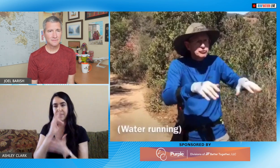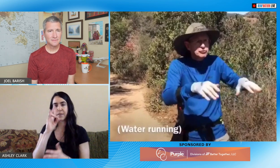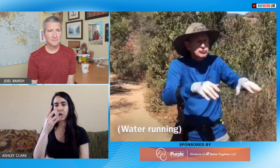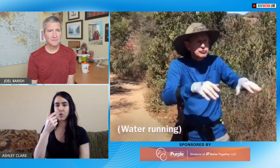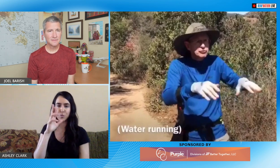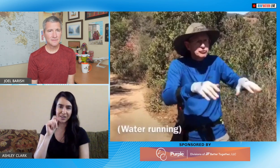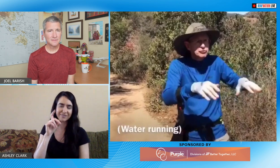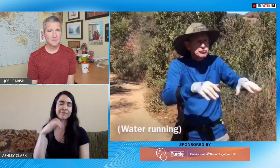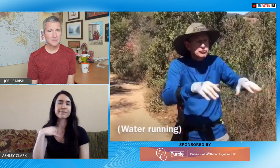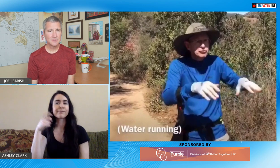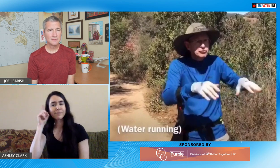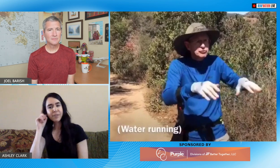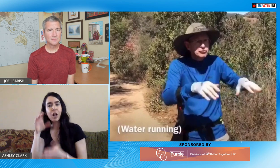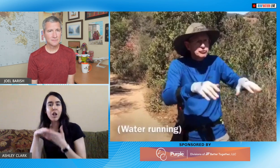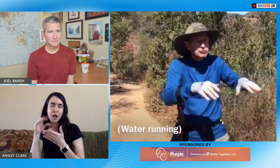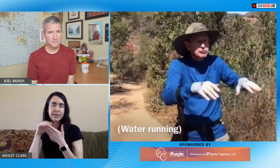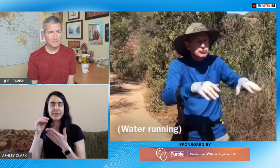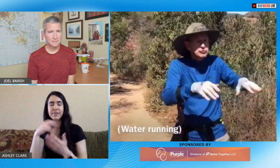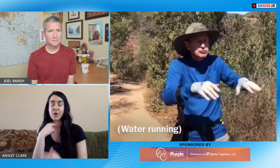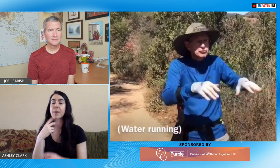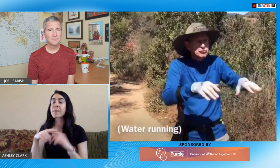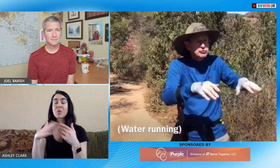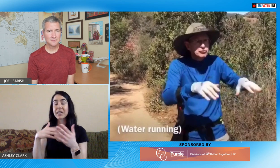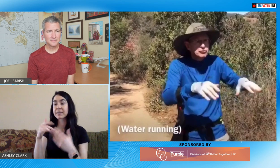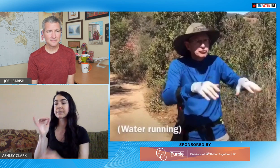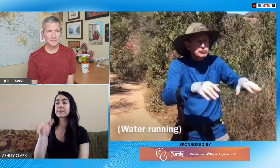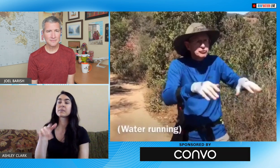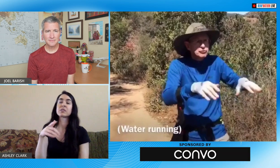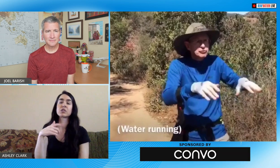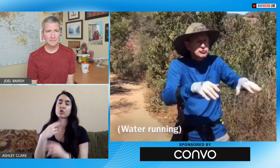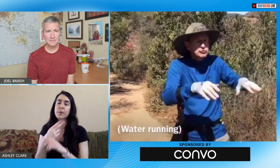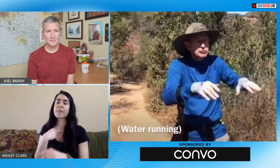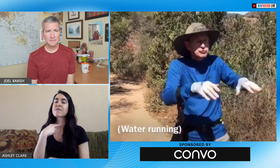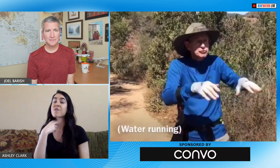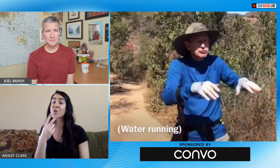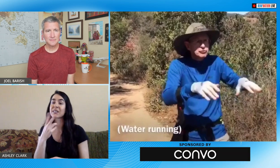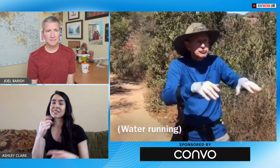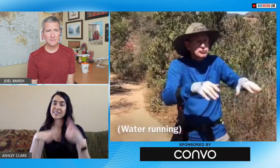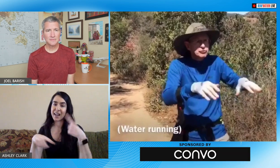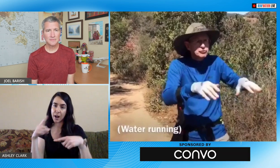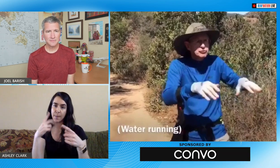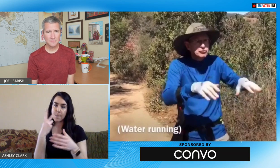voice around my family because I did go through years of speech therapy and